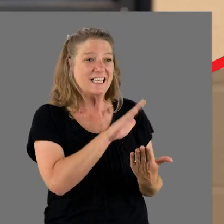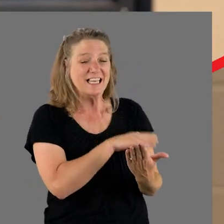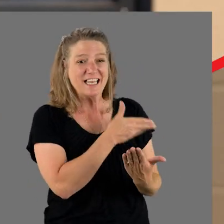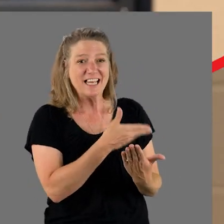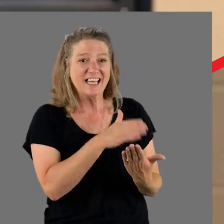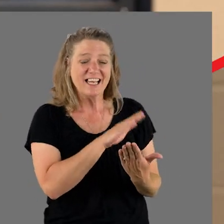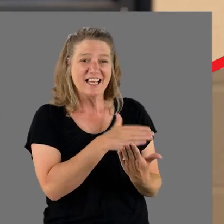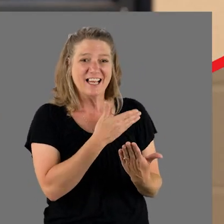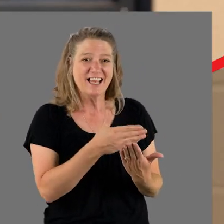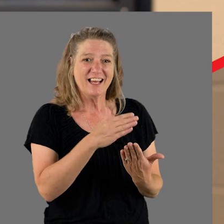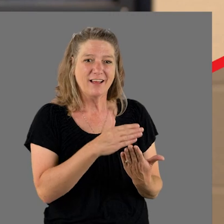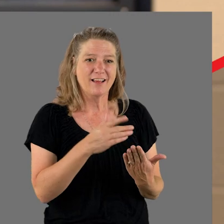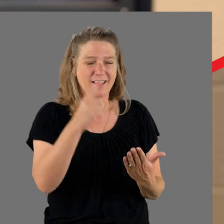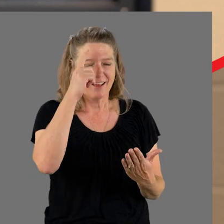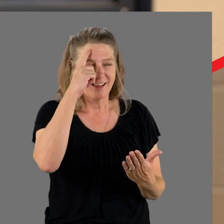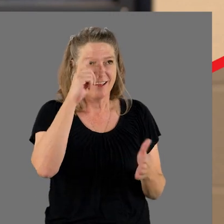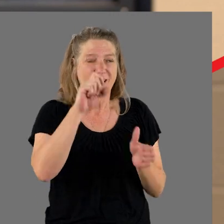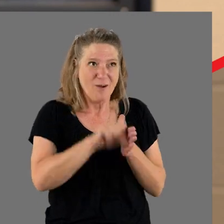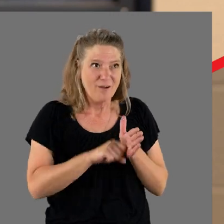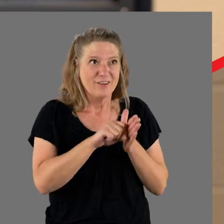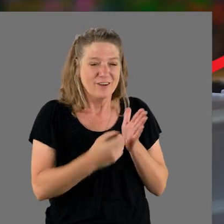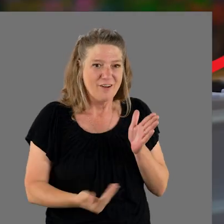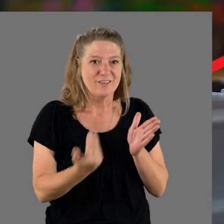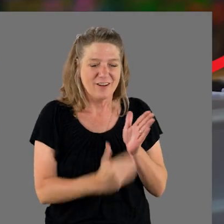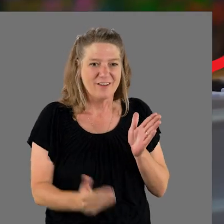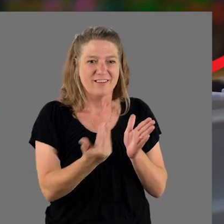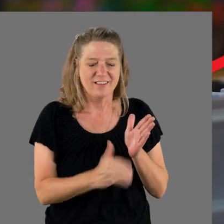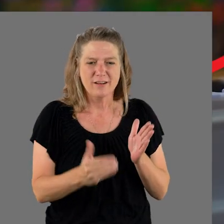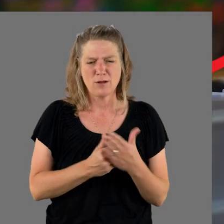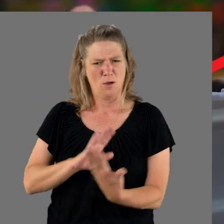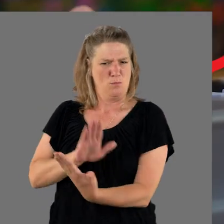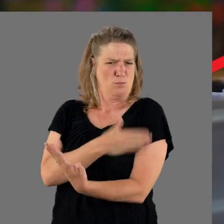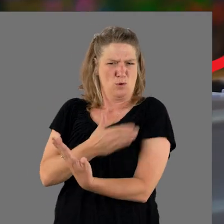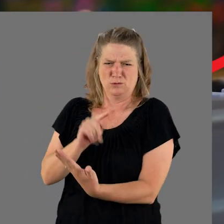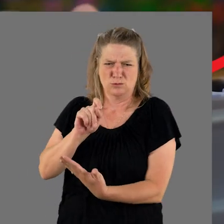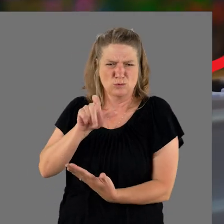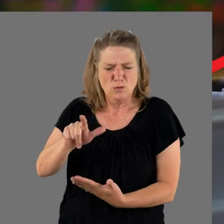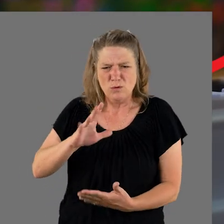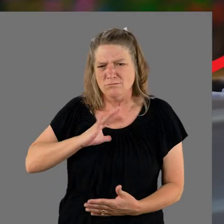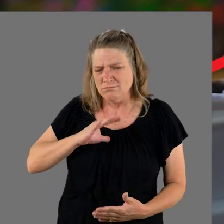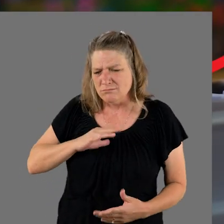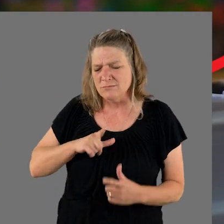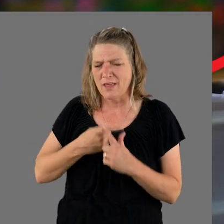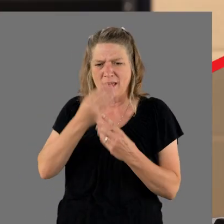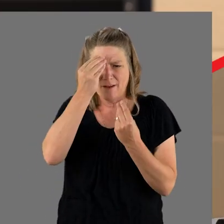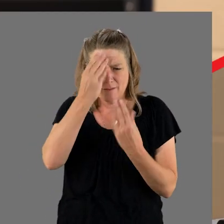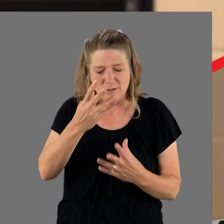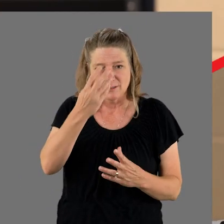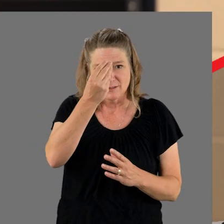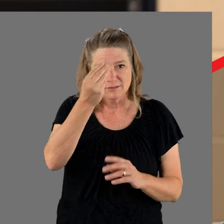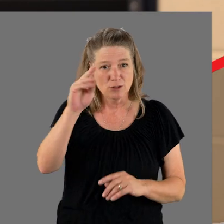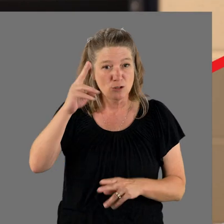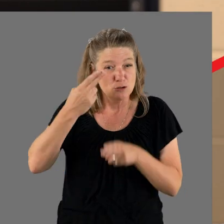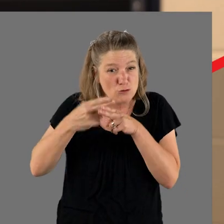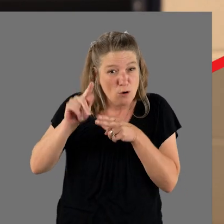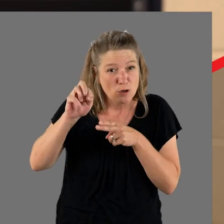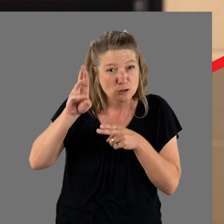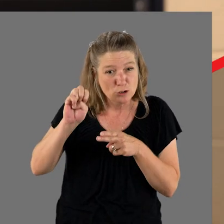over and over and over again. [Julie] Music is a wonderful tool, because it moves information from short term memory to long term memory.